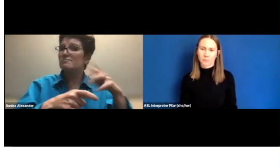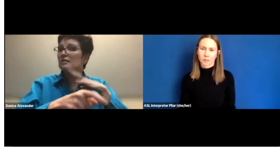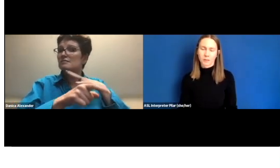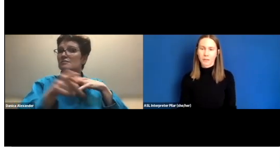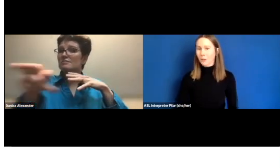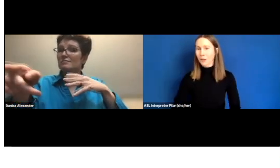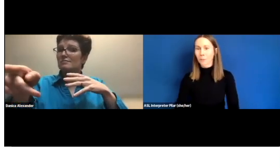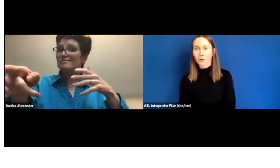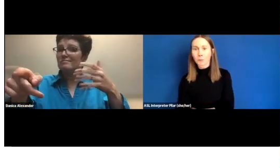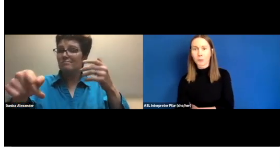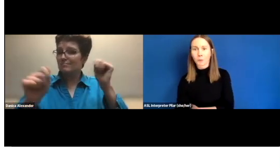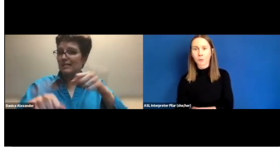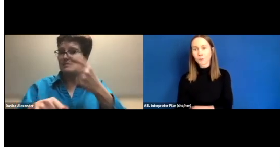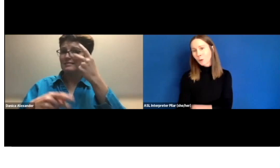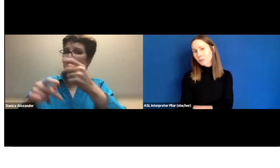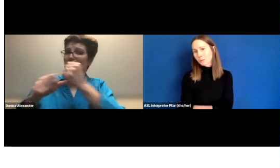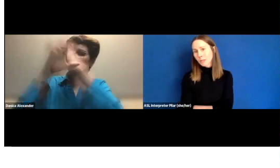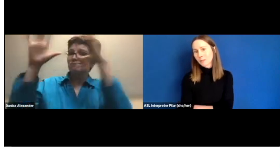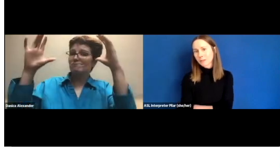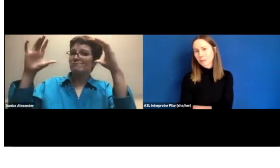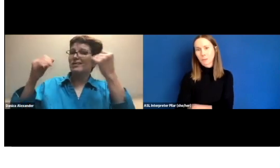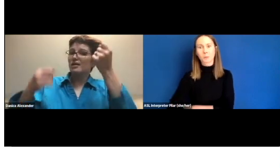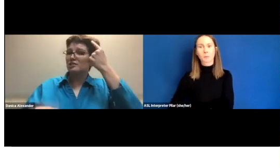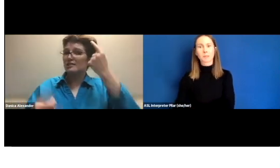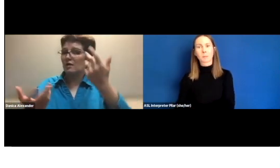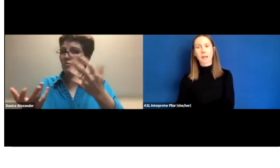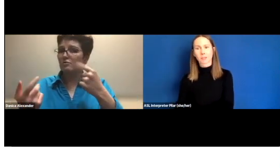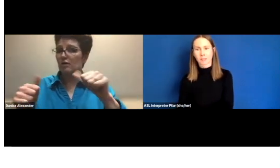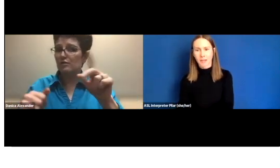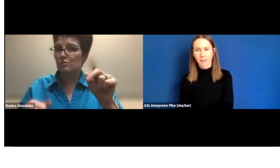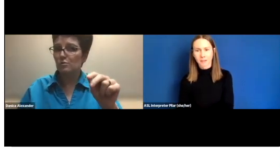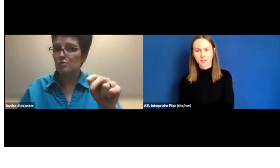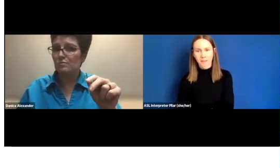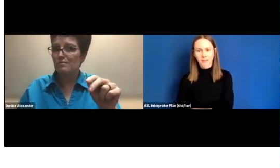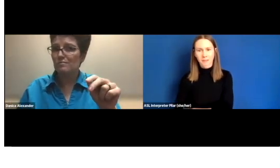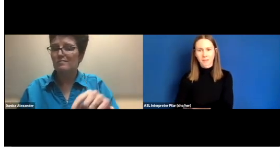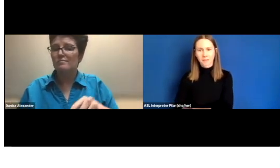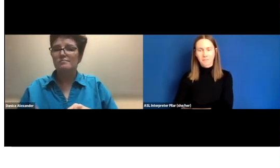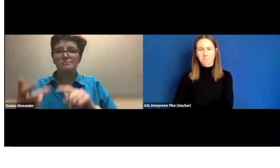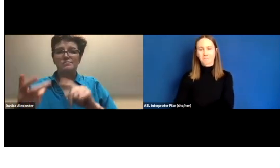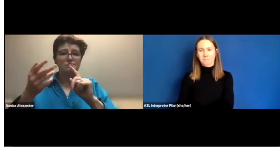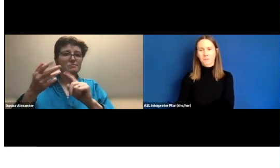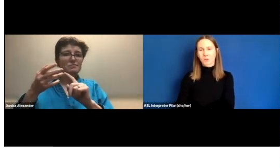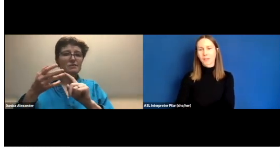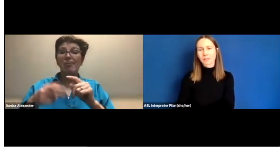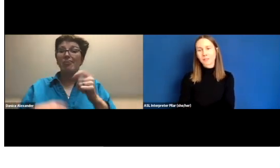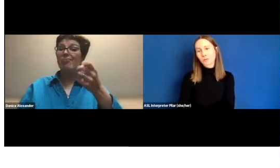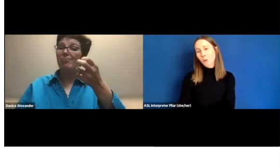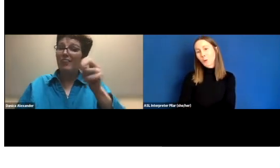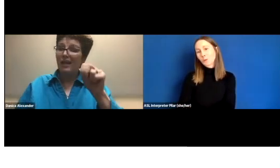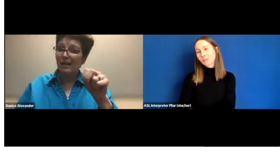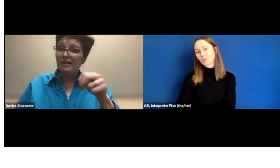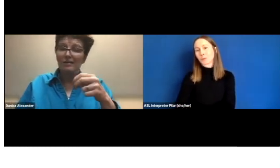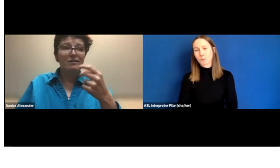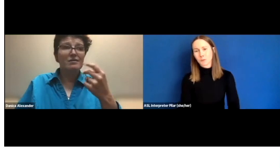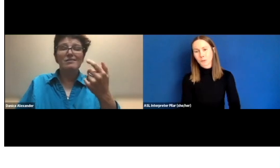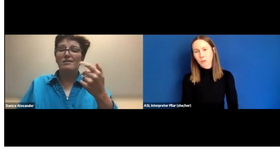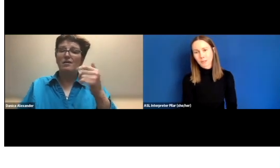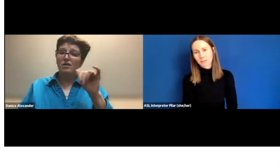It could help other people who don't speak English, people who speak Spanish, say. You're connecting to a whole different group of communities.